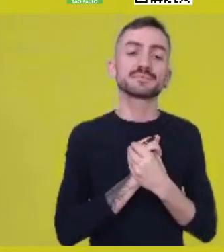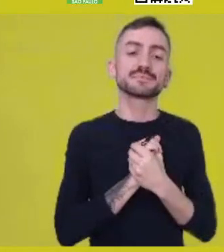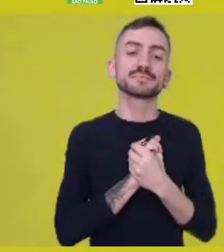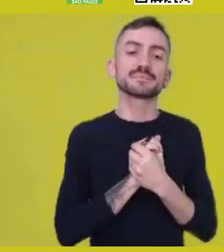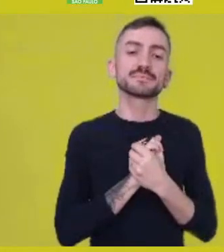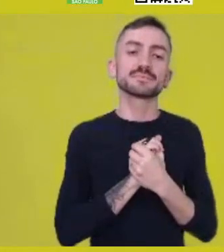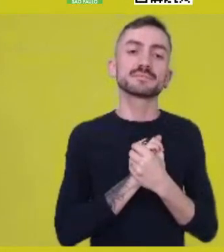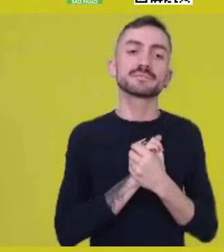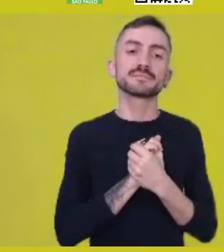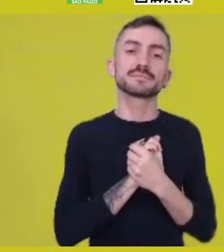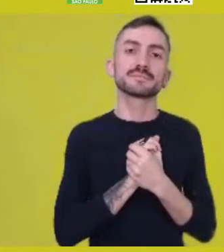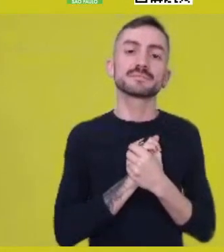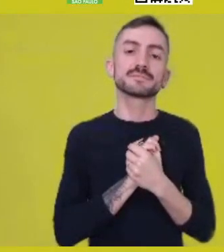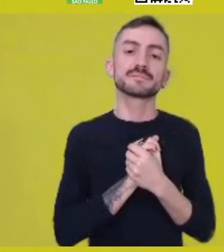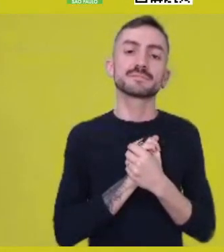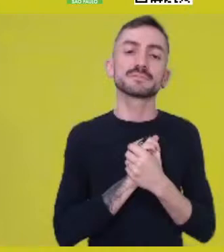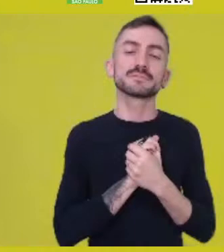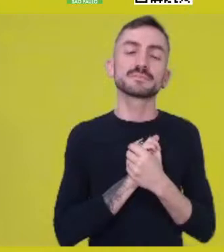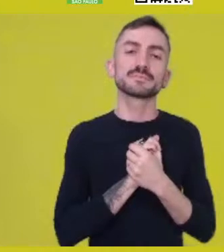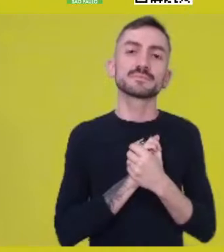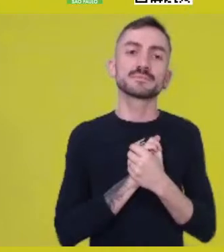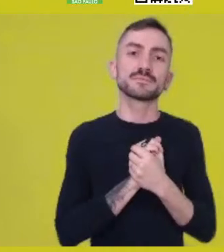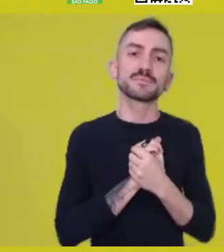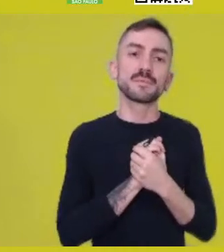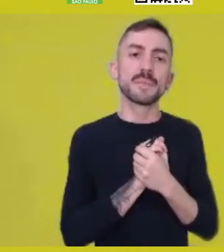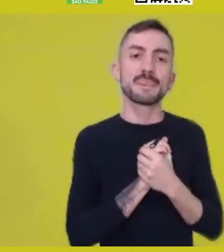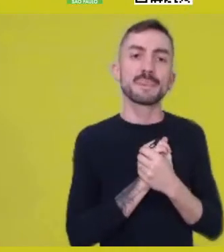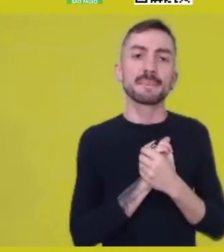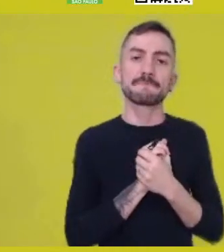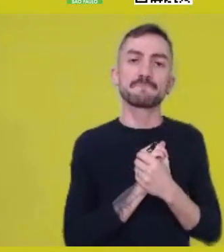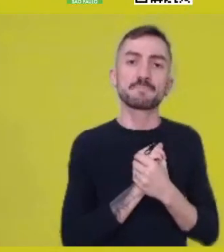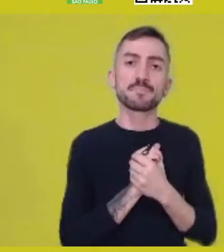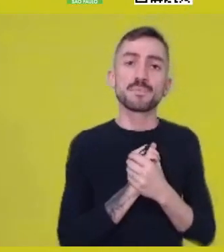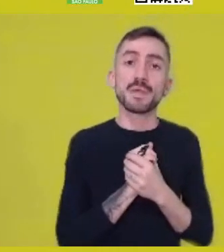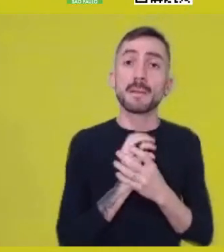for many African peoples